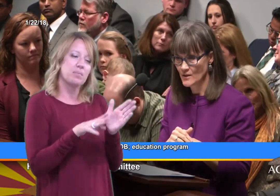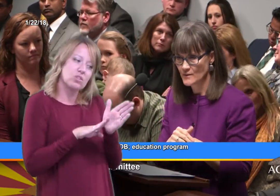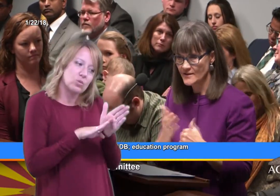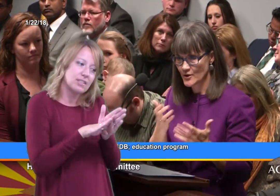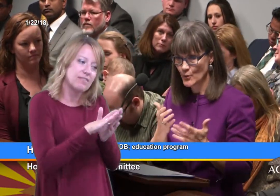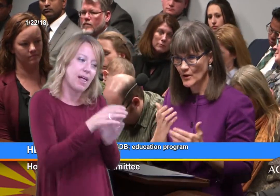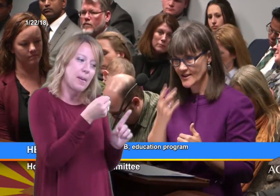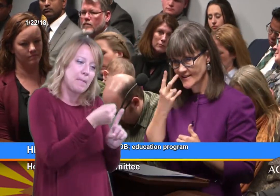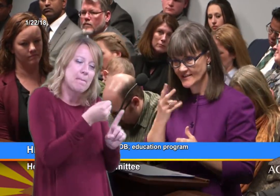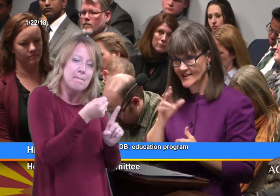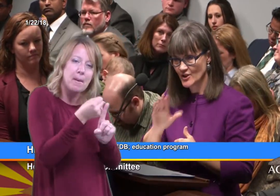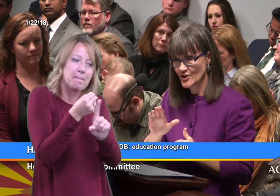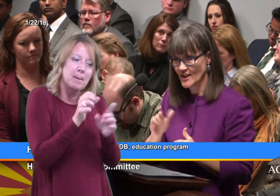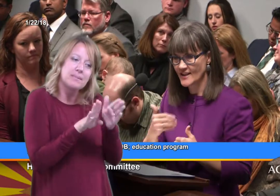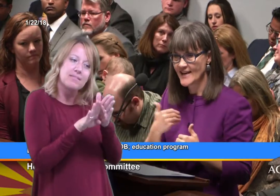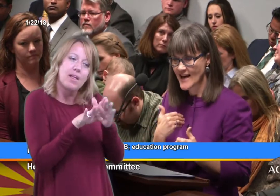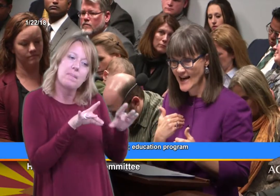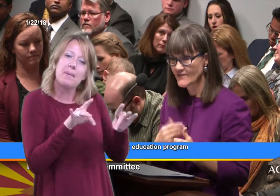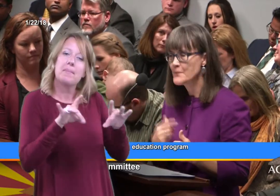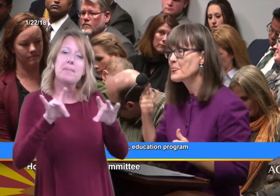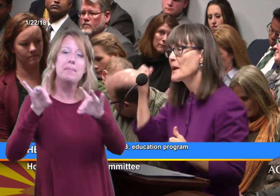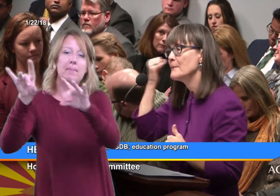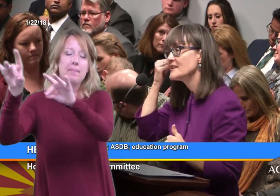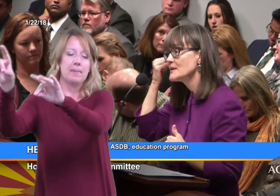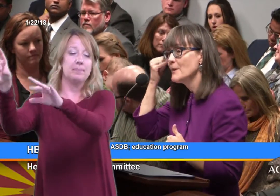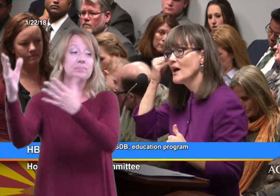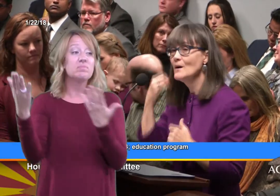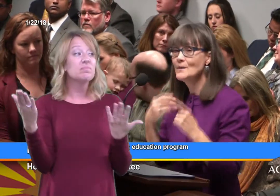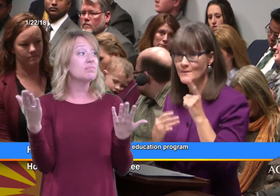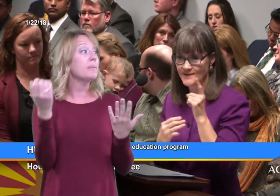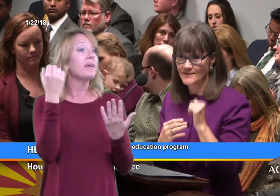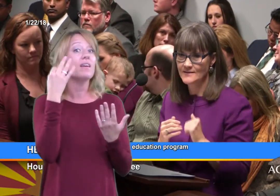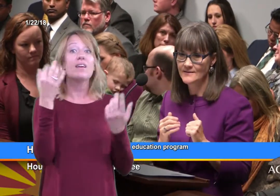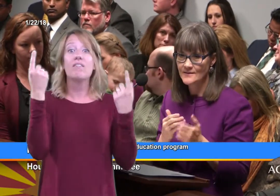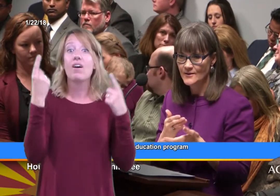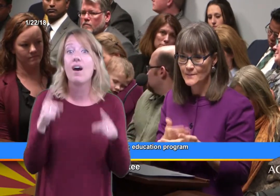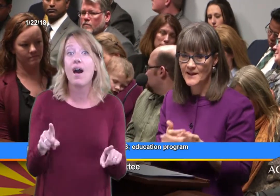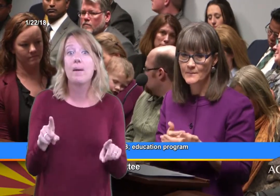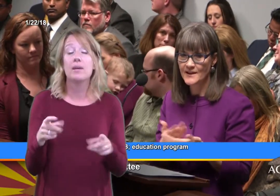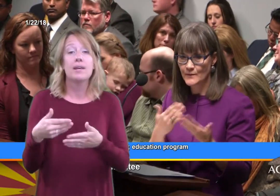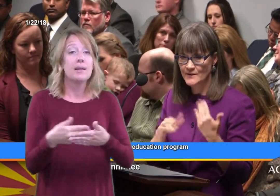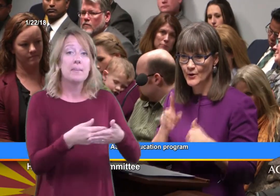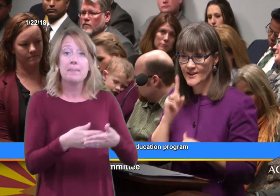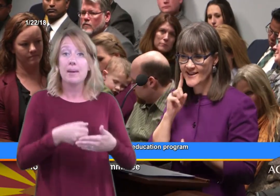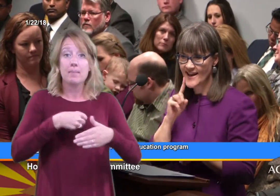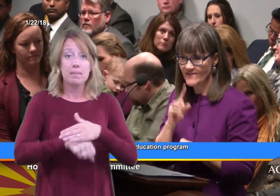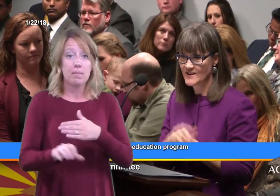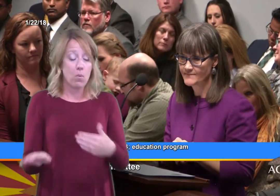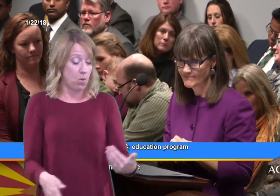that you wanted to see your child have. But suppose your baby was born deaf.